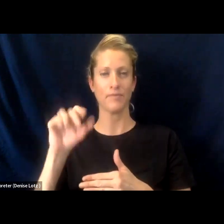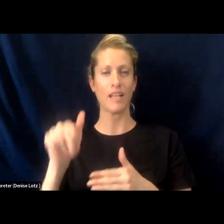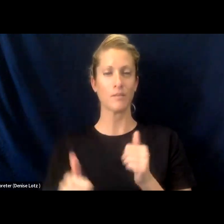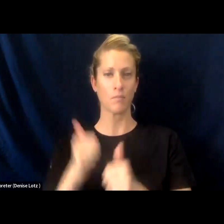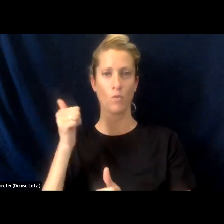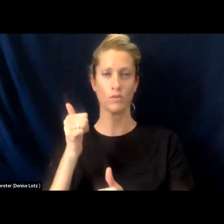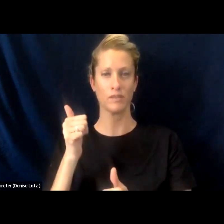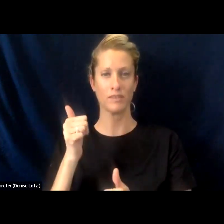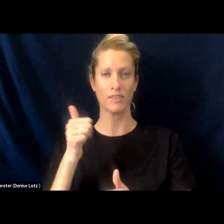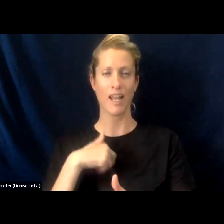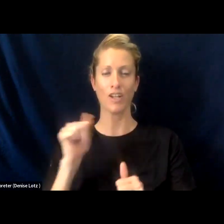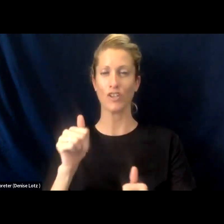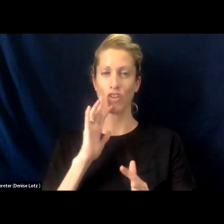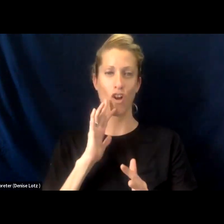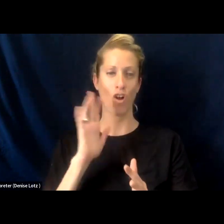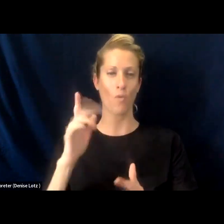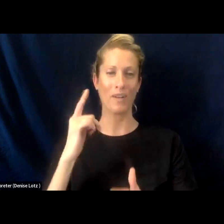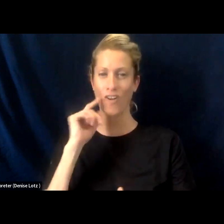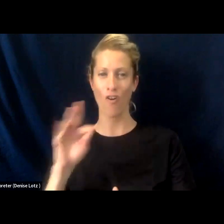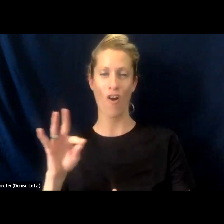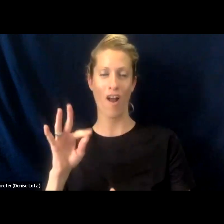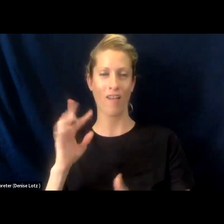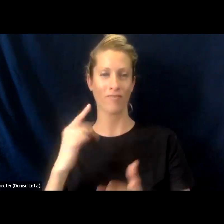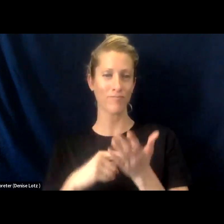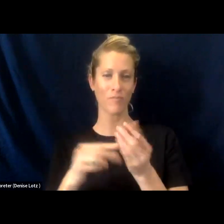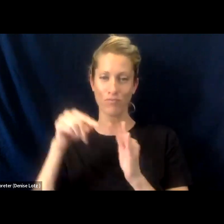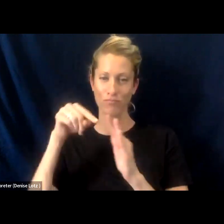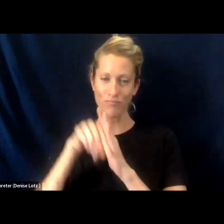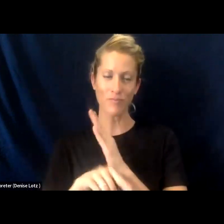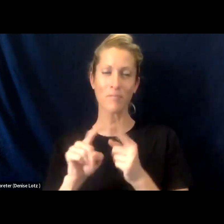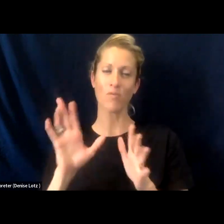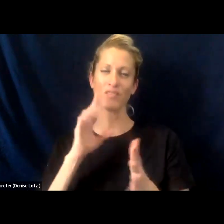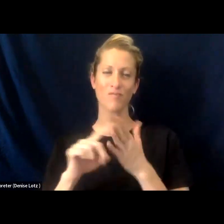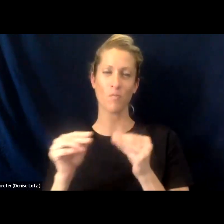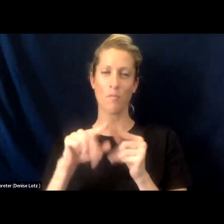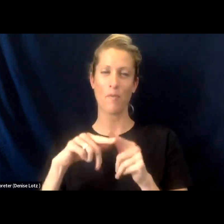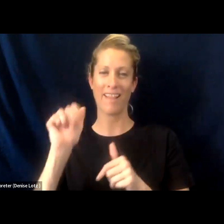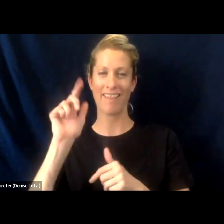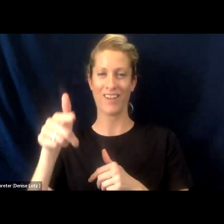I could probably talk here yourself a bit more about that, but I’m sure we'll dive into it later in this panel. So thank you.